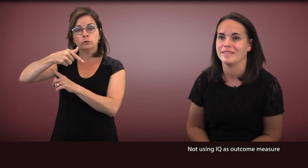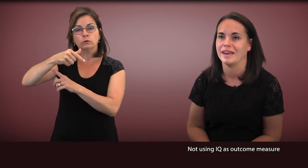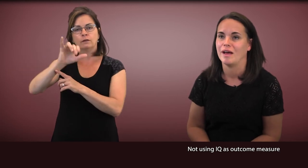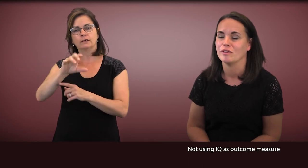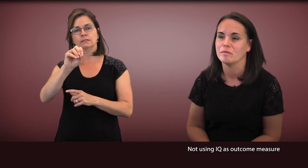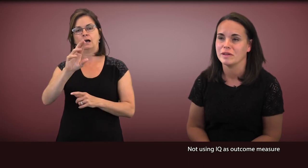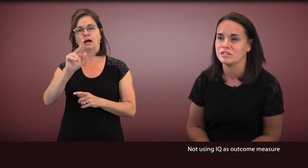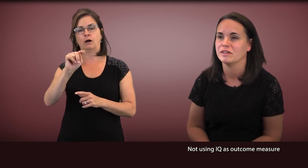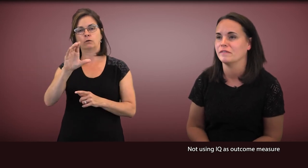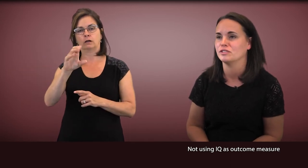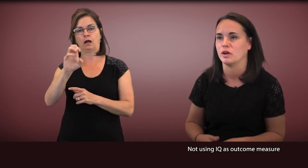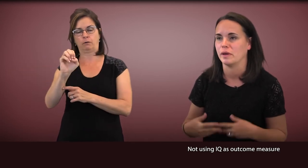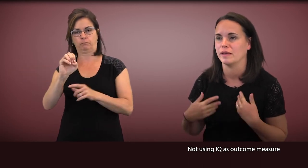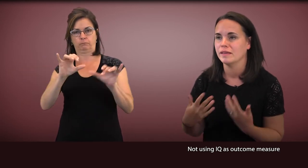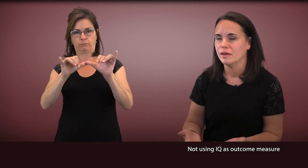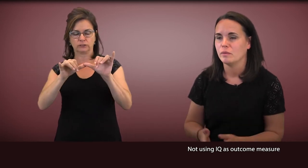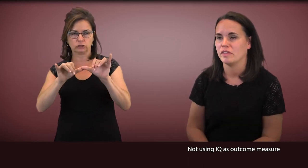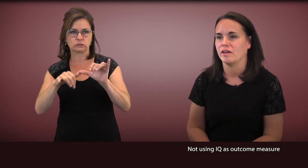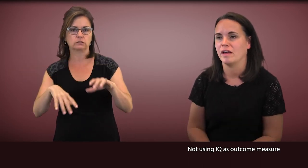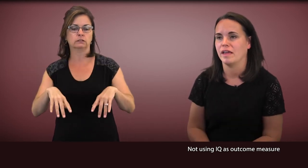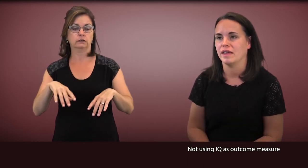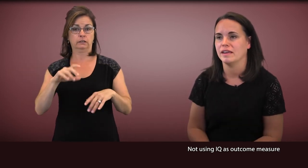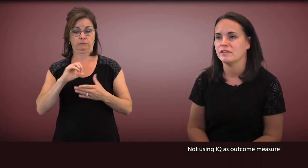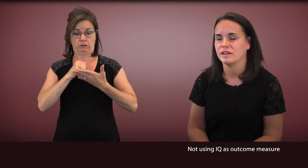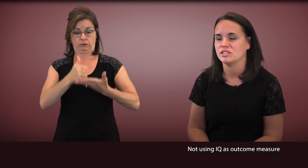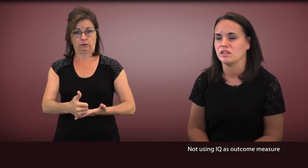as an outcome measure of showing whether an intervention